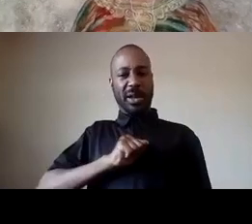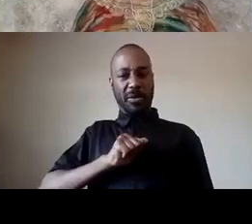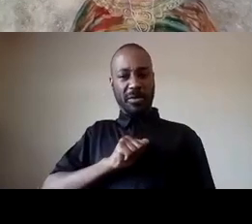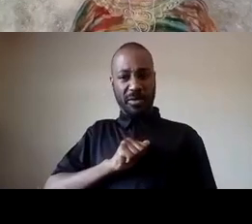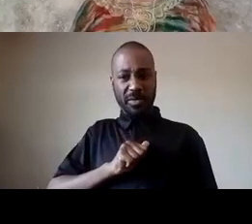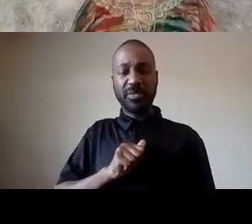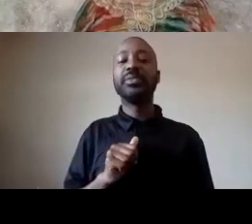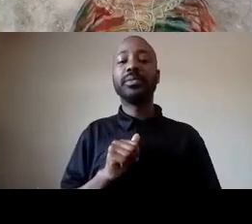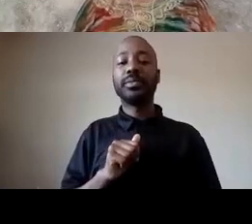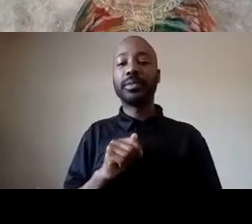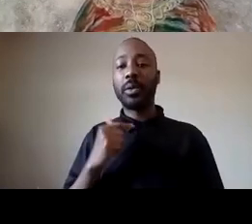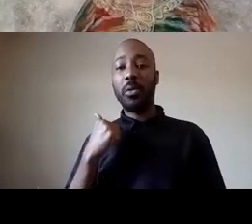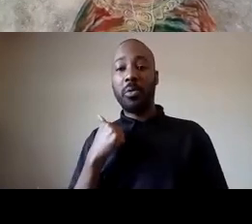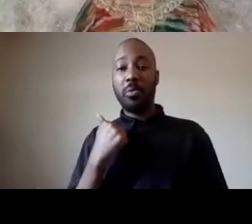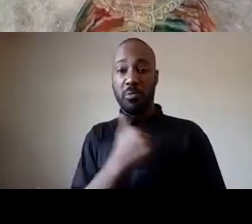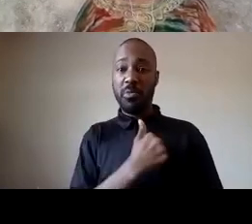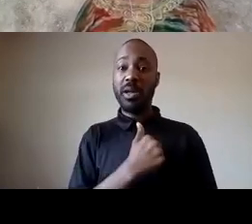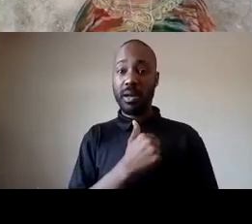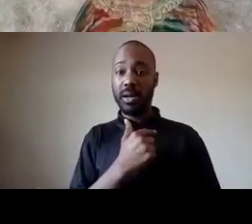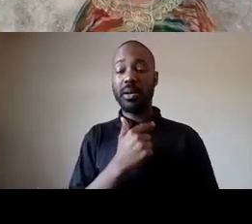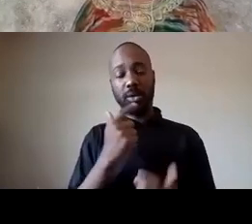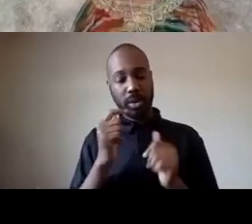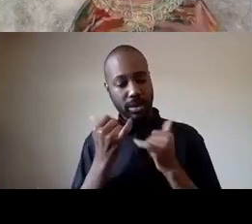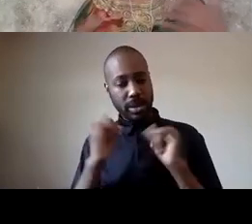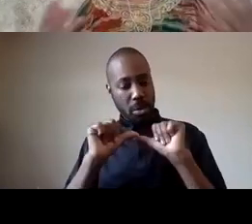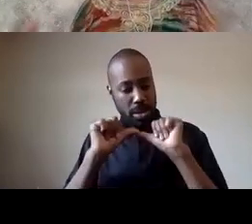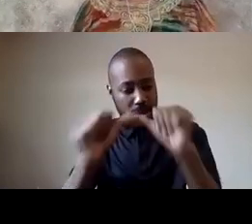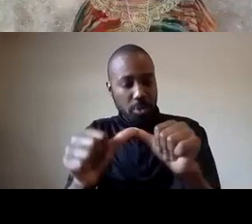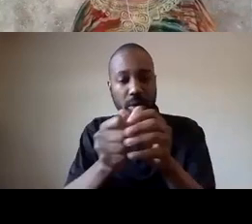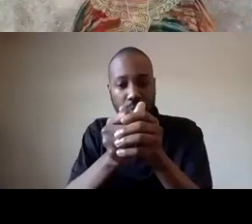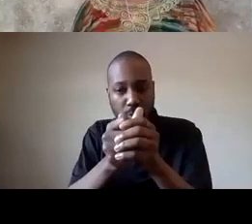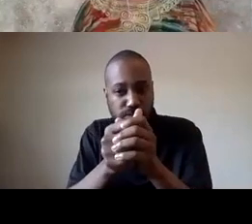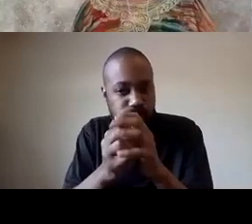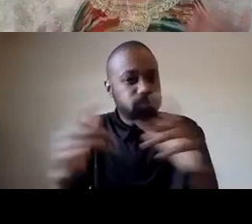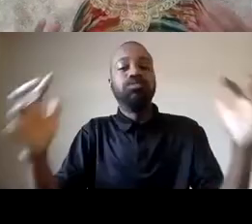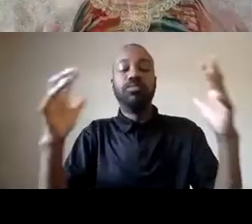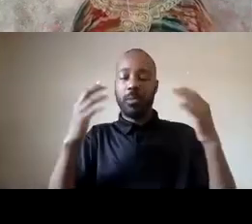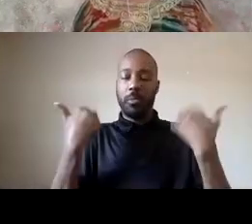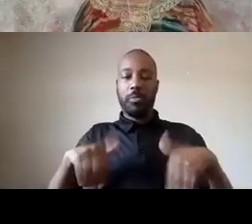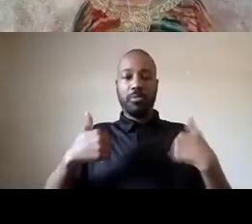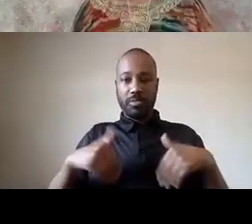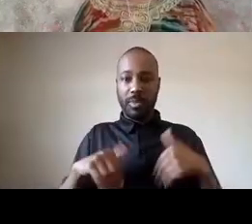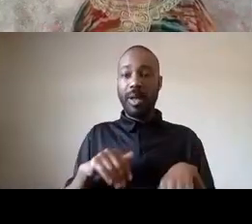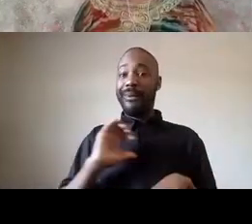and we are absolutely continuing to grow we are exploding in numbers and resources and really